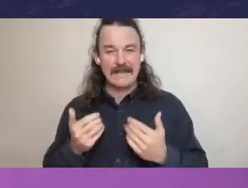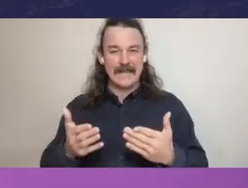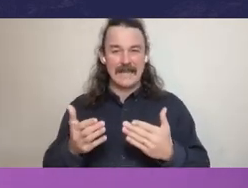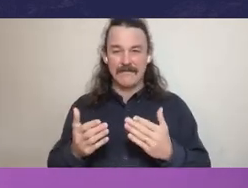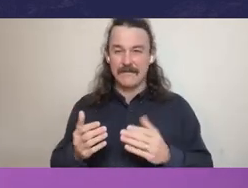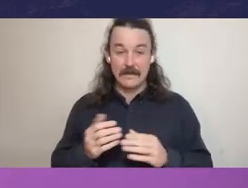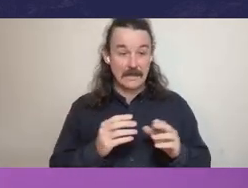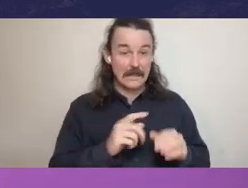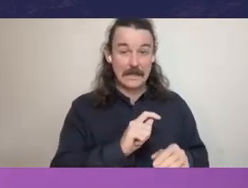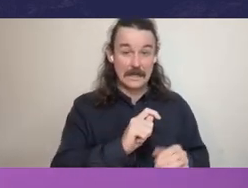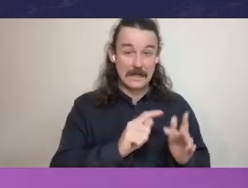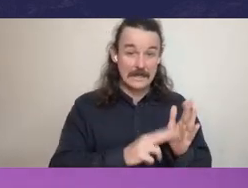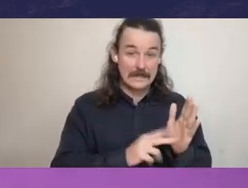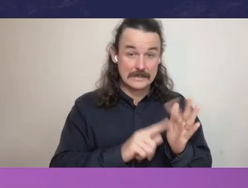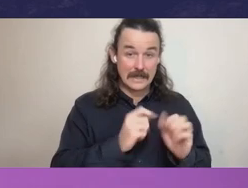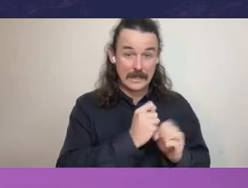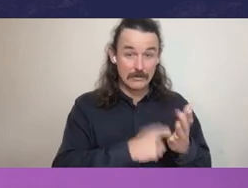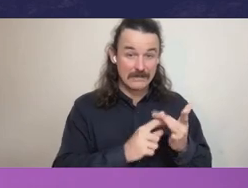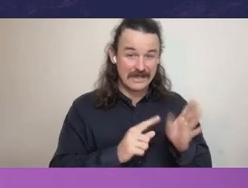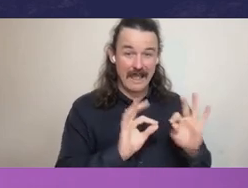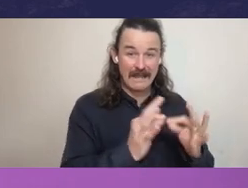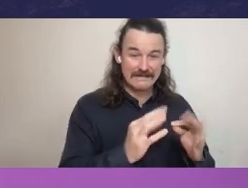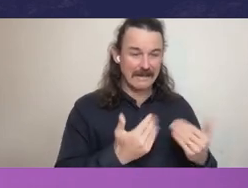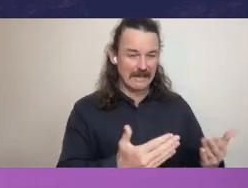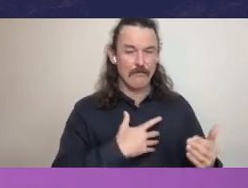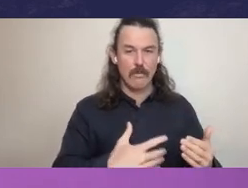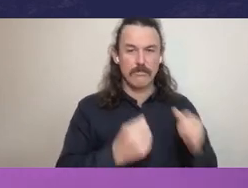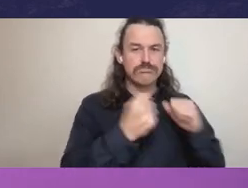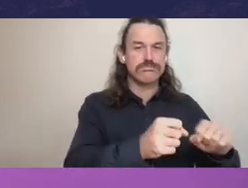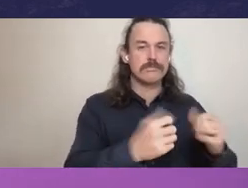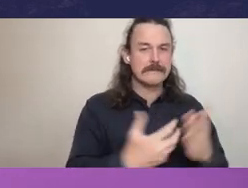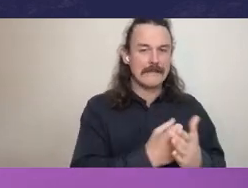I think it immediately becomes that much harder for state government